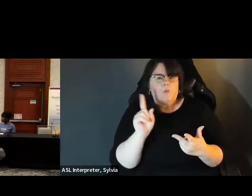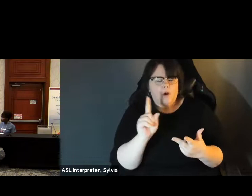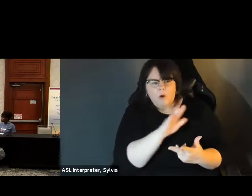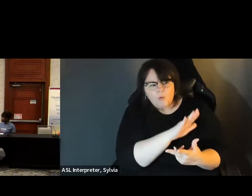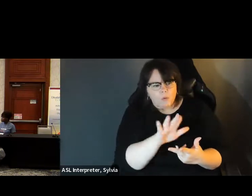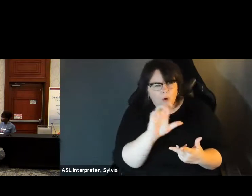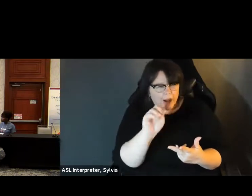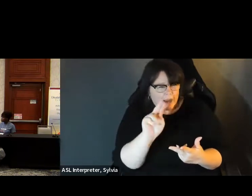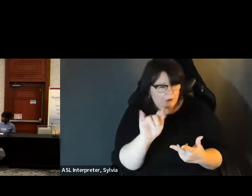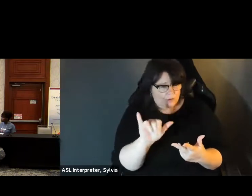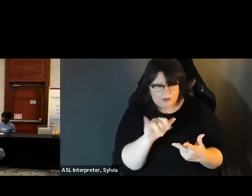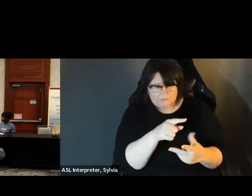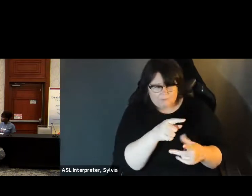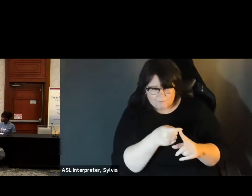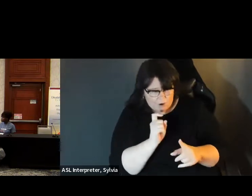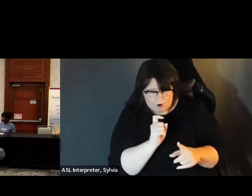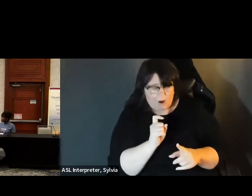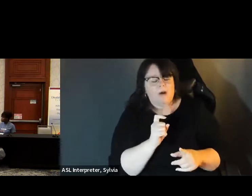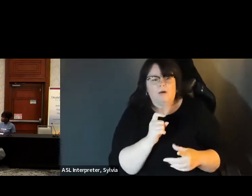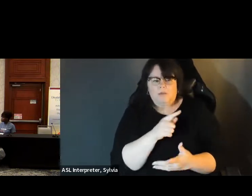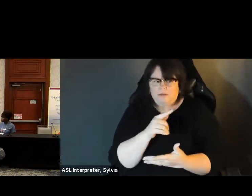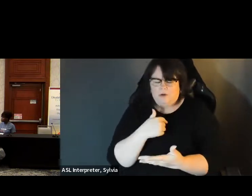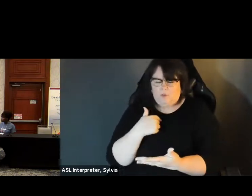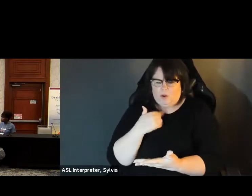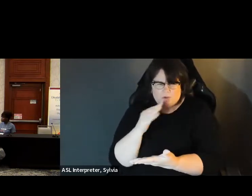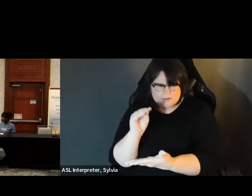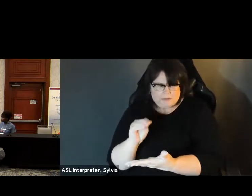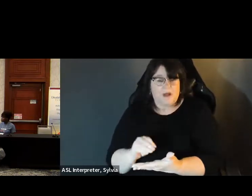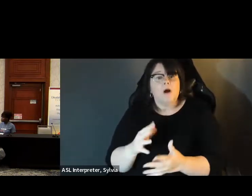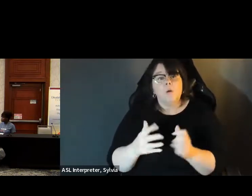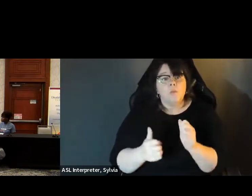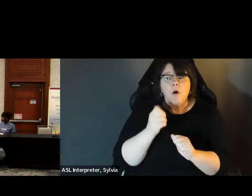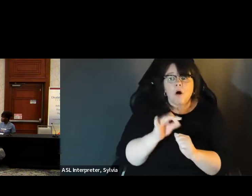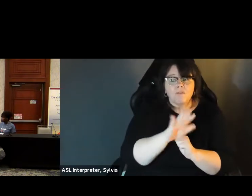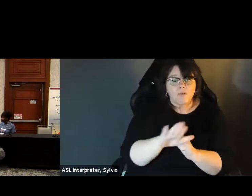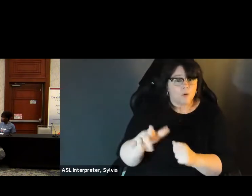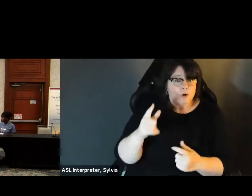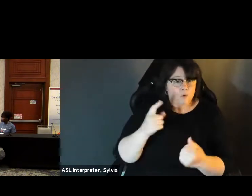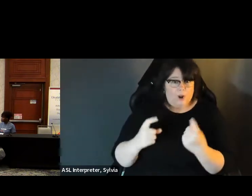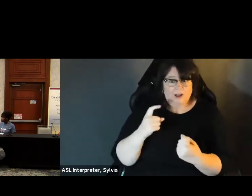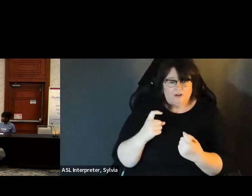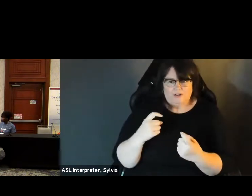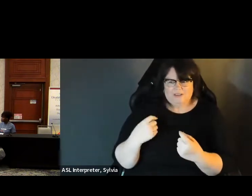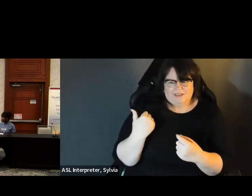Most of the questions, though, that we been engaged with through the primary, which was the first election that we were used in the 41 counties.